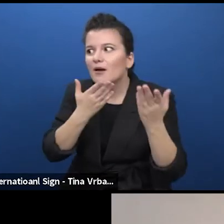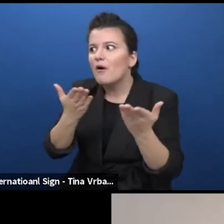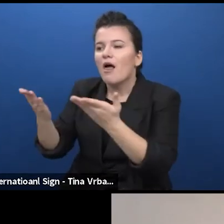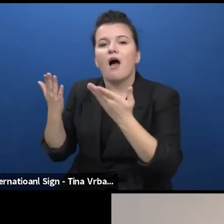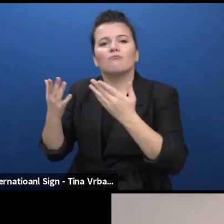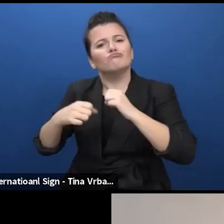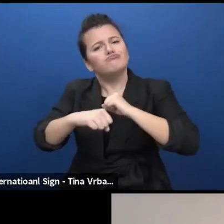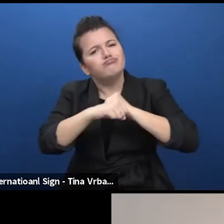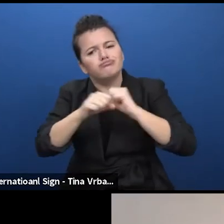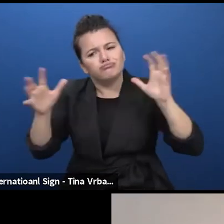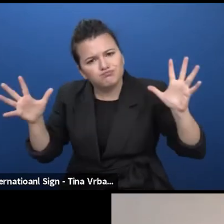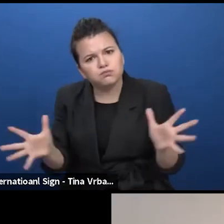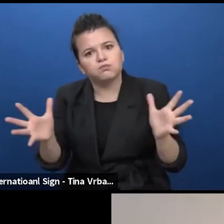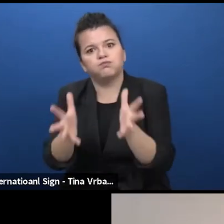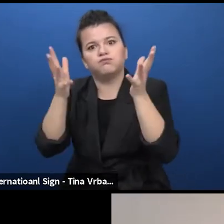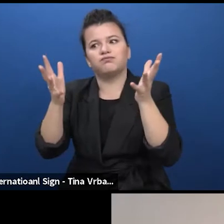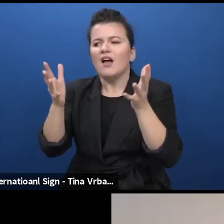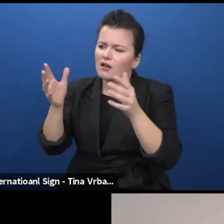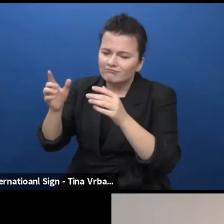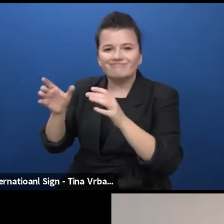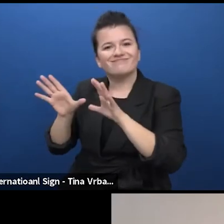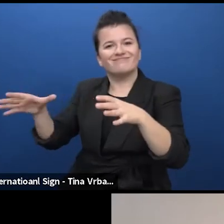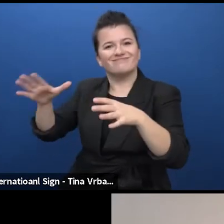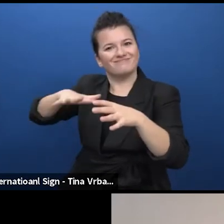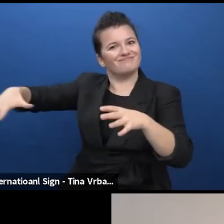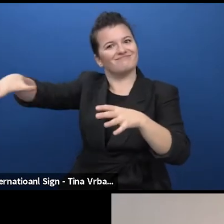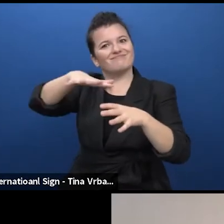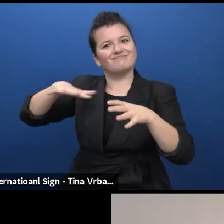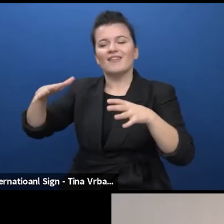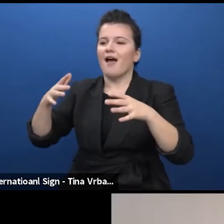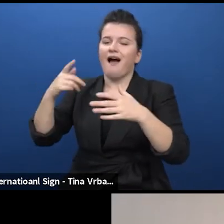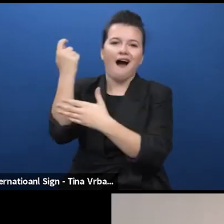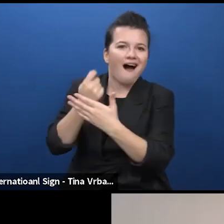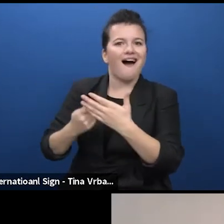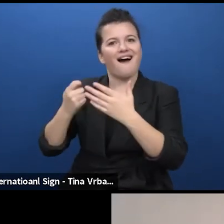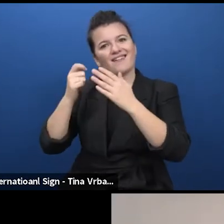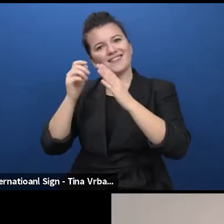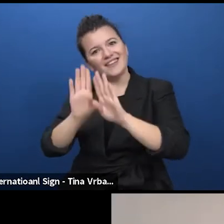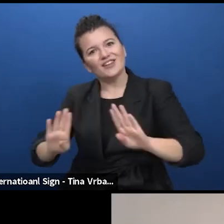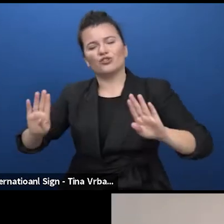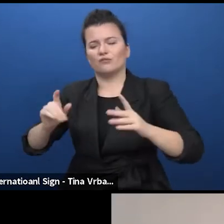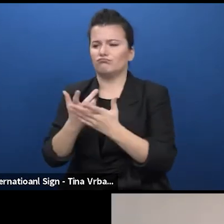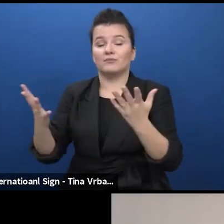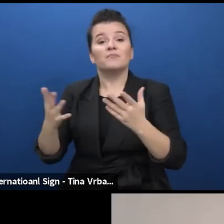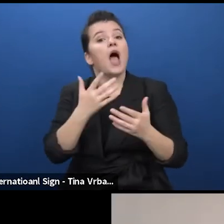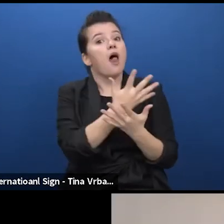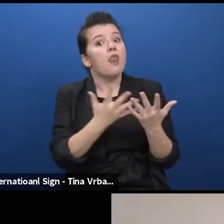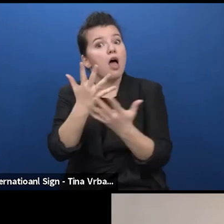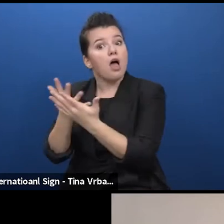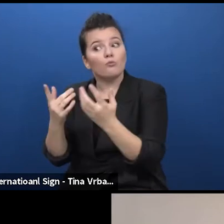with the diversity of performance forms and across language barriers of course which, of which we are